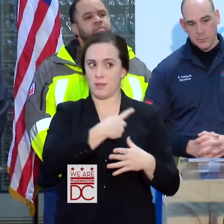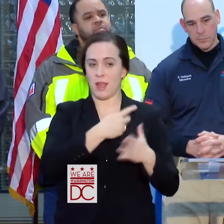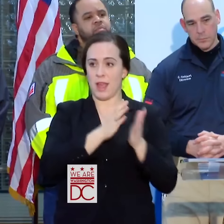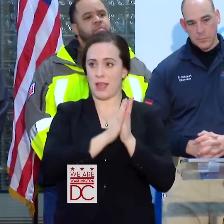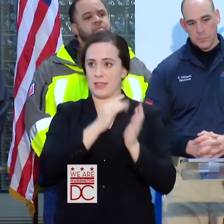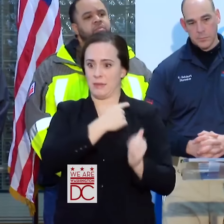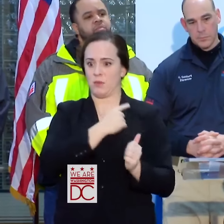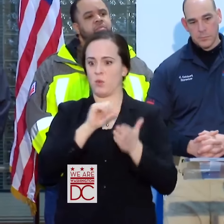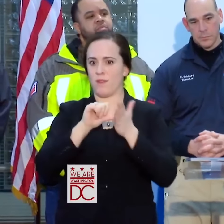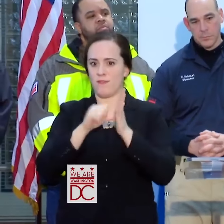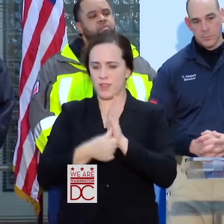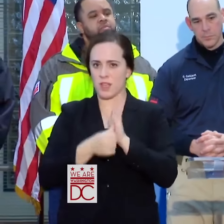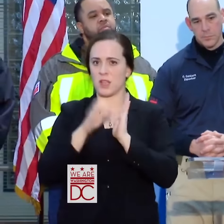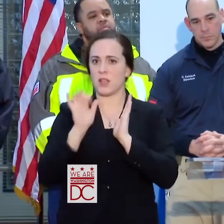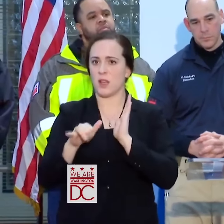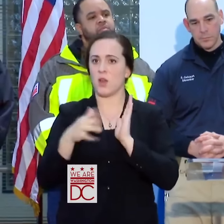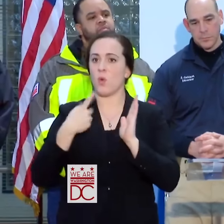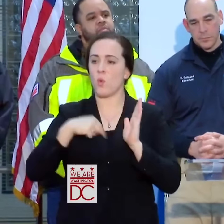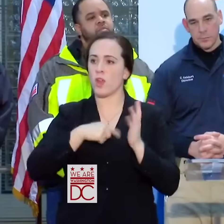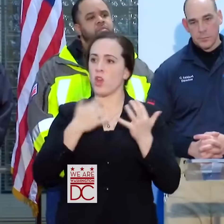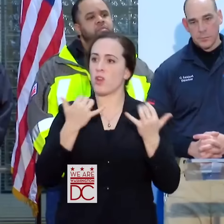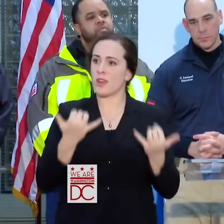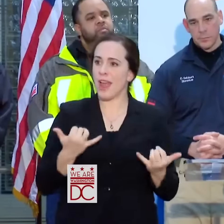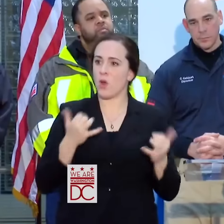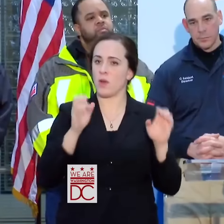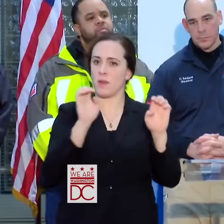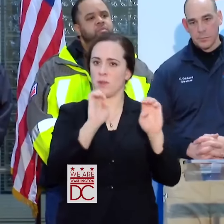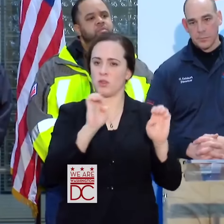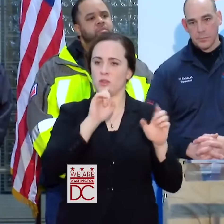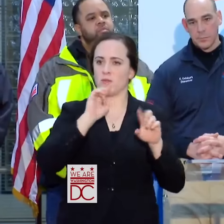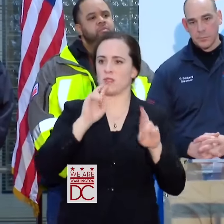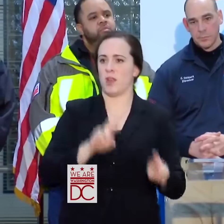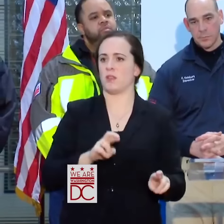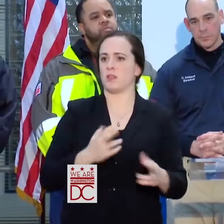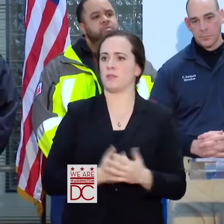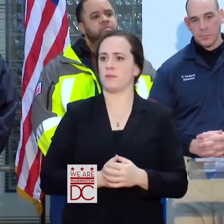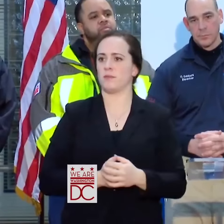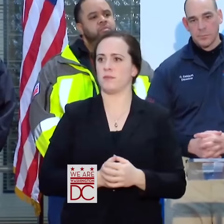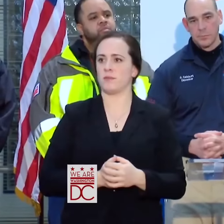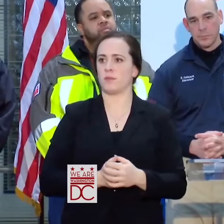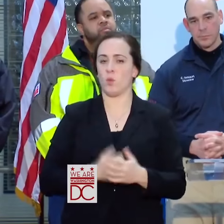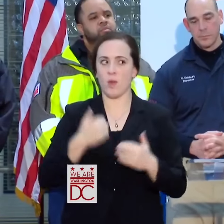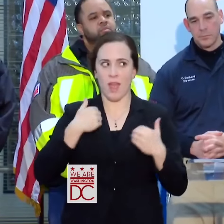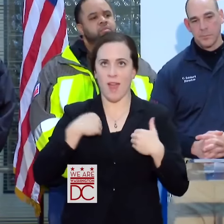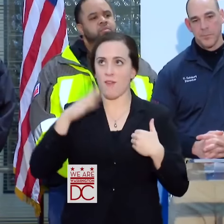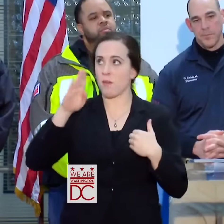WE ARE IN AN EMERGENCY RESPONSE SITUATION. WE HAVE A BLIZZARD. WE HAVE SEEN HALF OF IT.